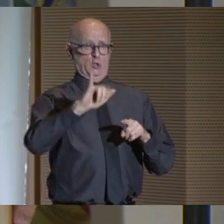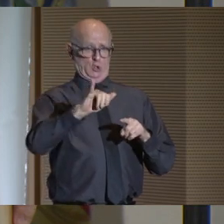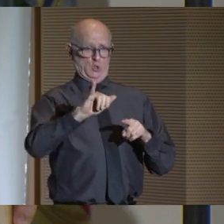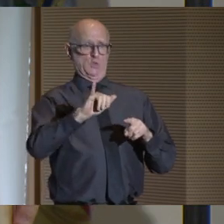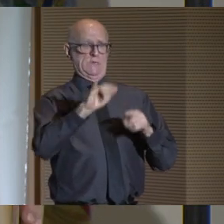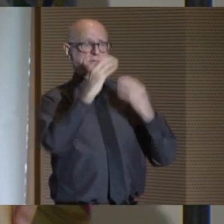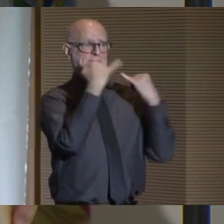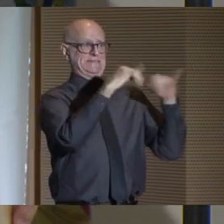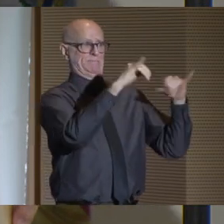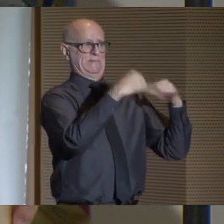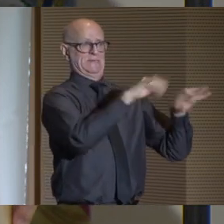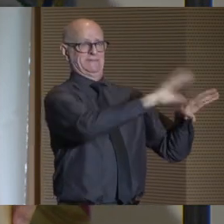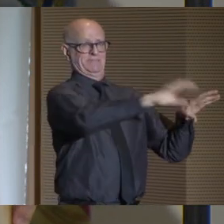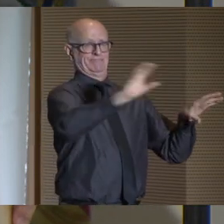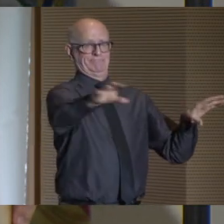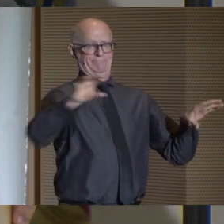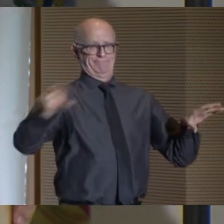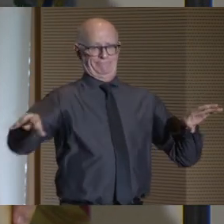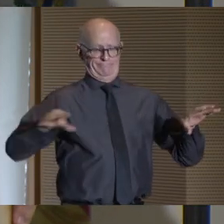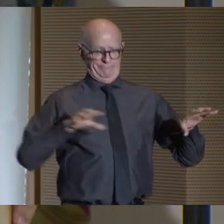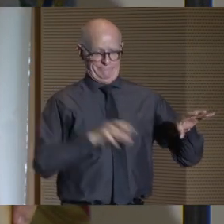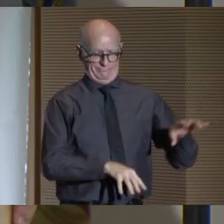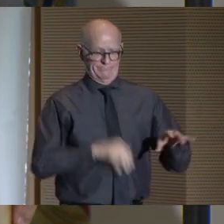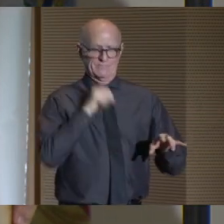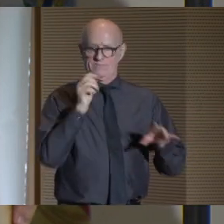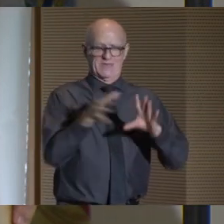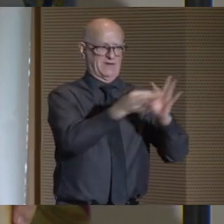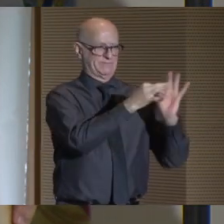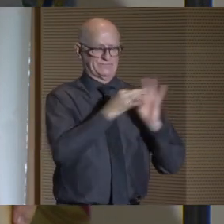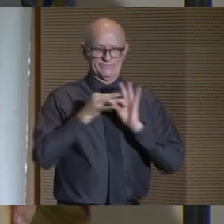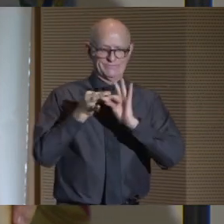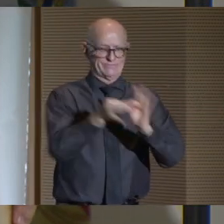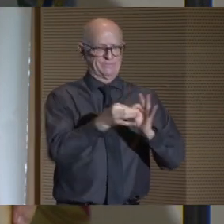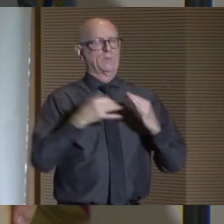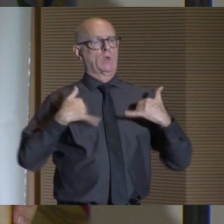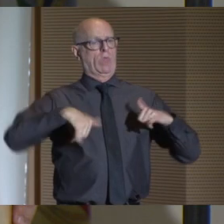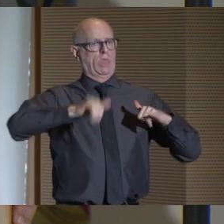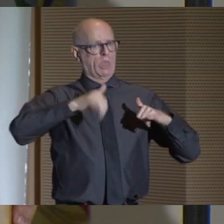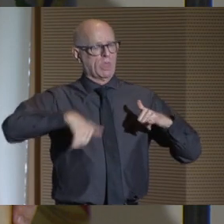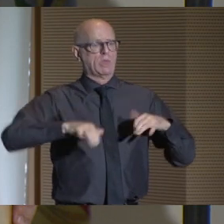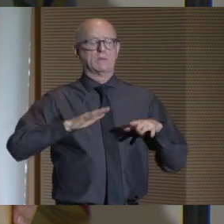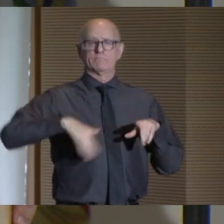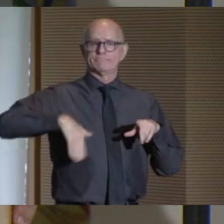when the city's colleges operated independently and an important area where we have fallen short